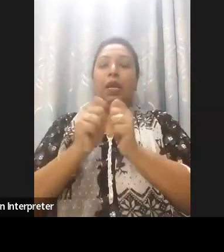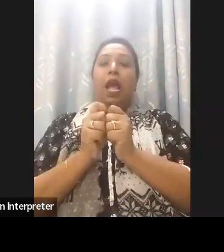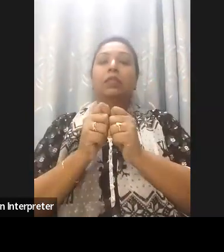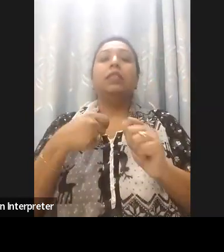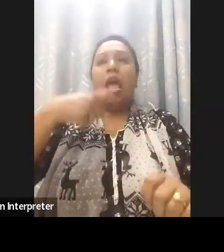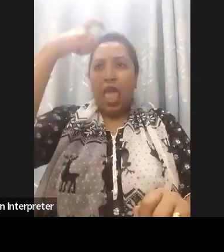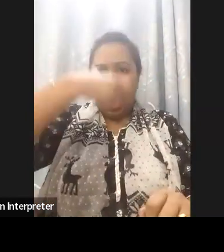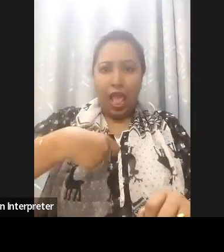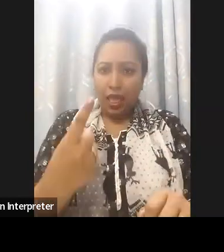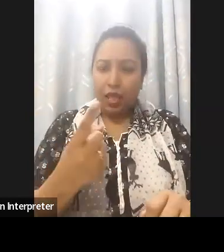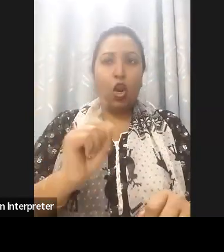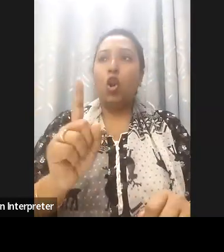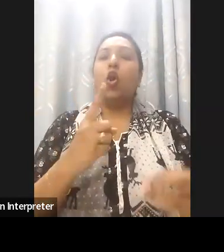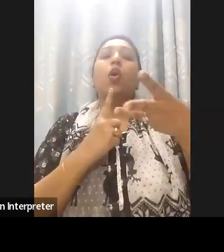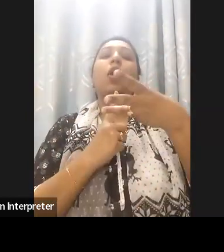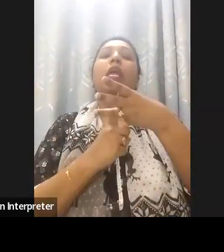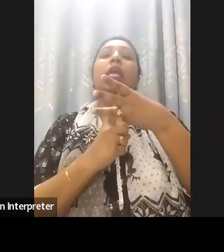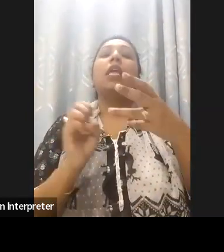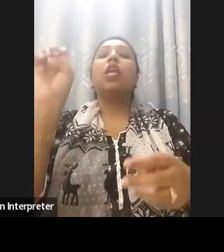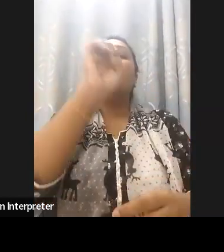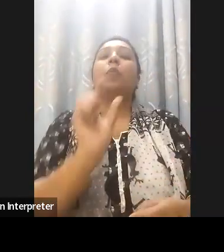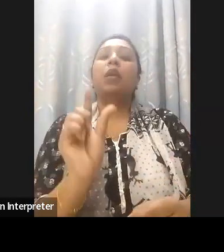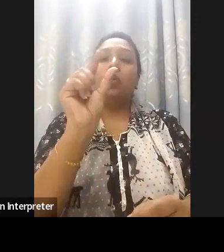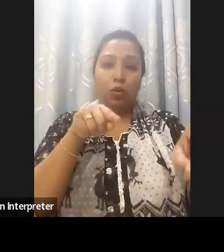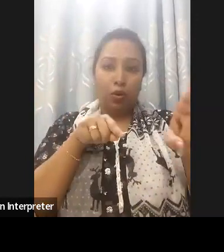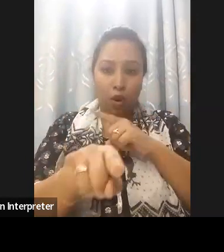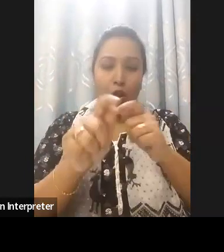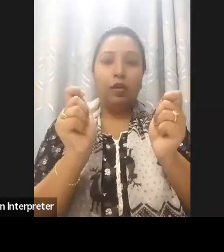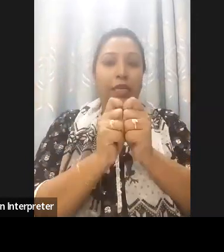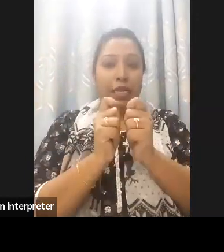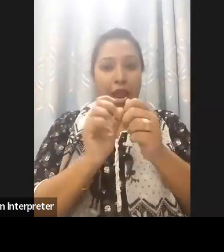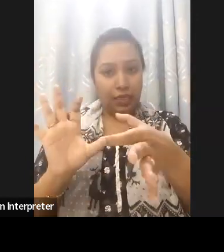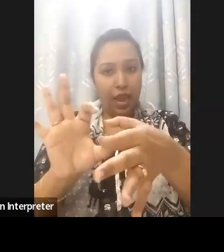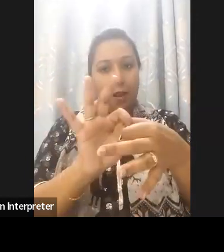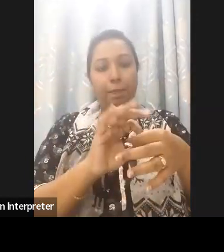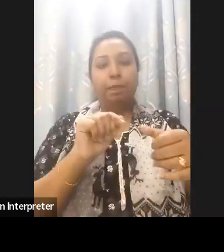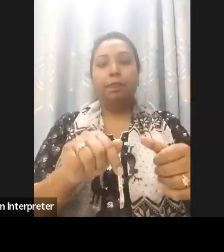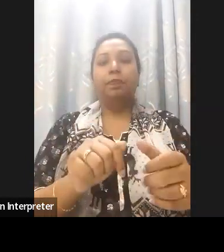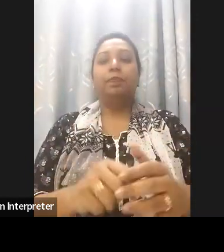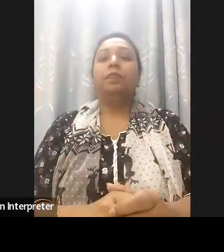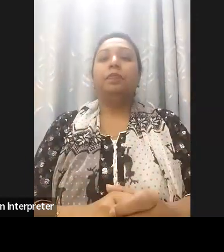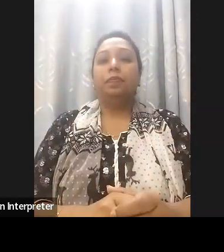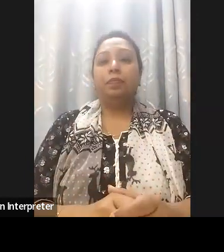Union and other organizations in countries where DPI does not have a representation.